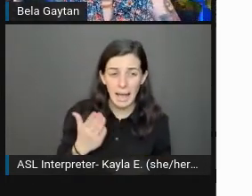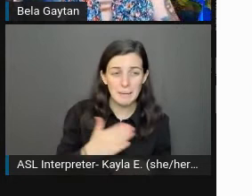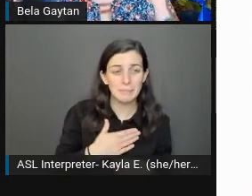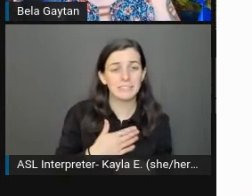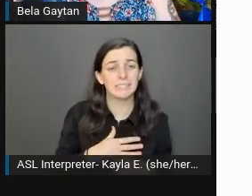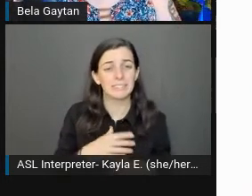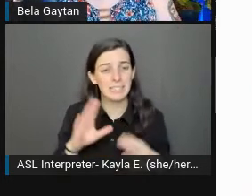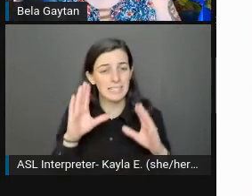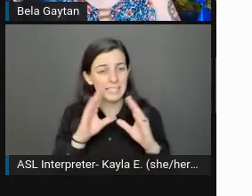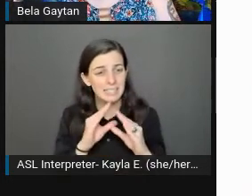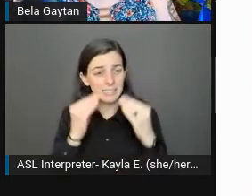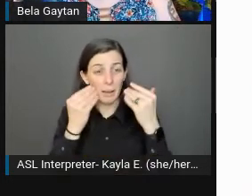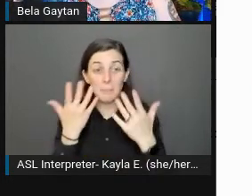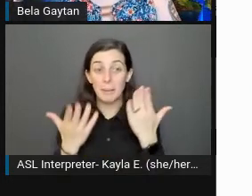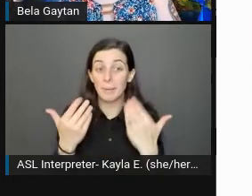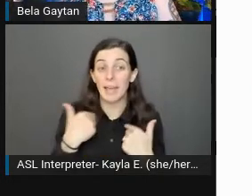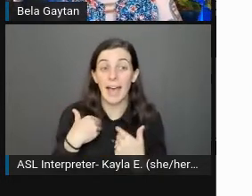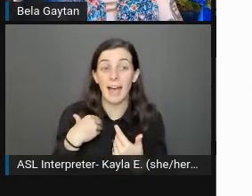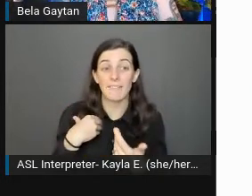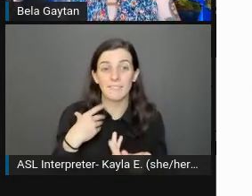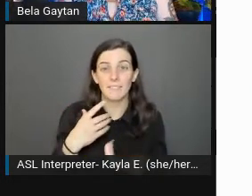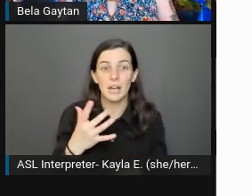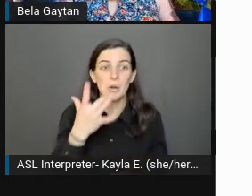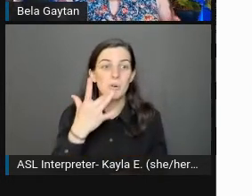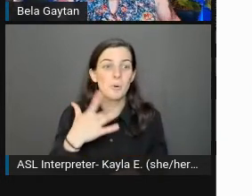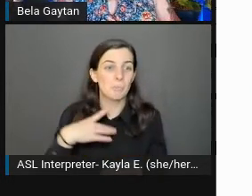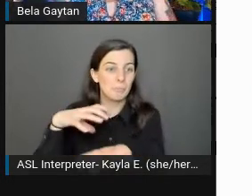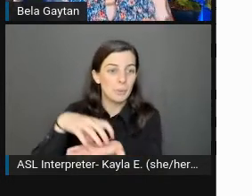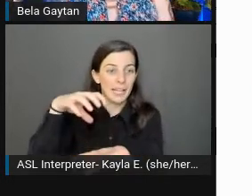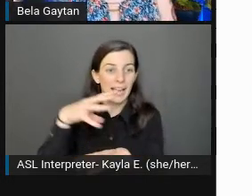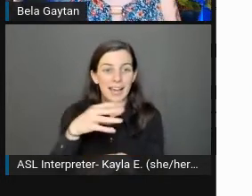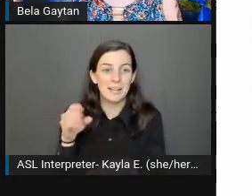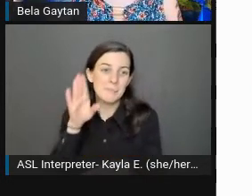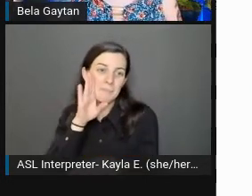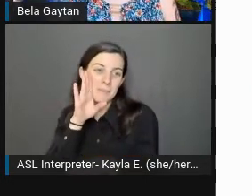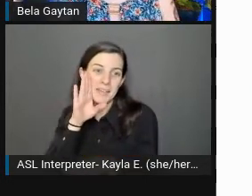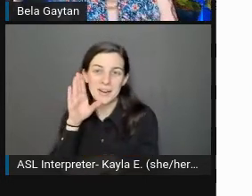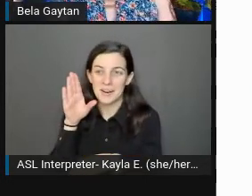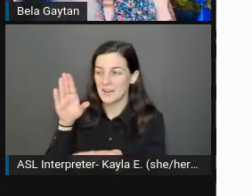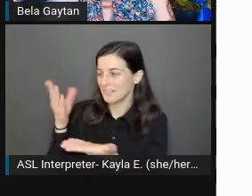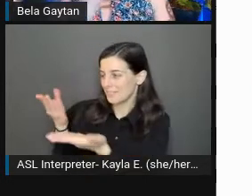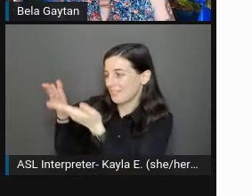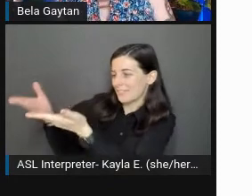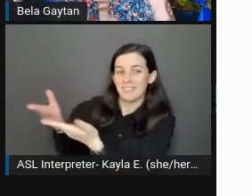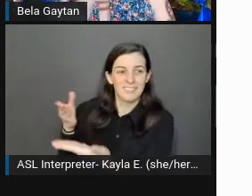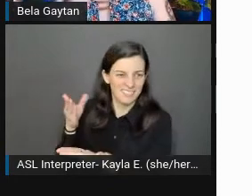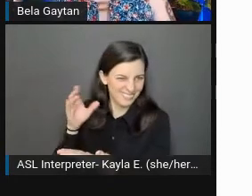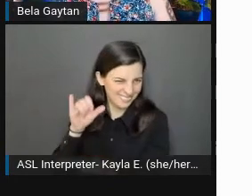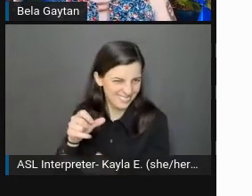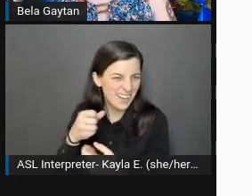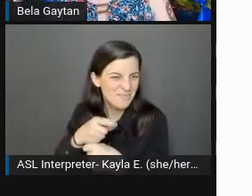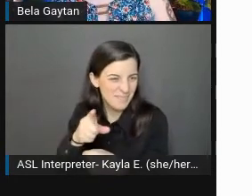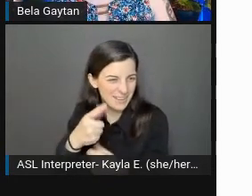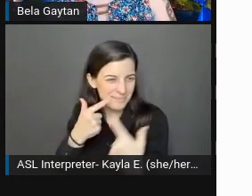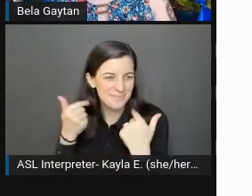maybe there's a birthday cake and a beer in the background that would make him smile, but just give context when it might not be clear to people.